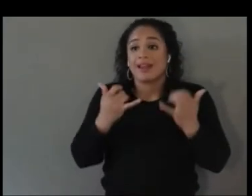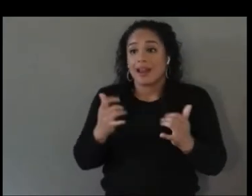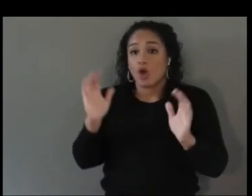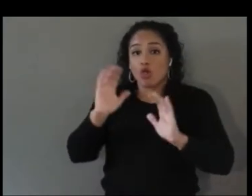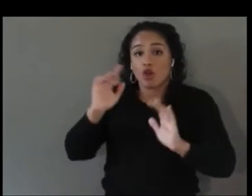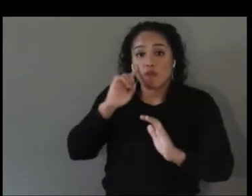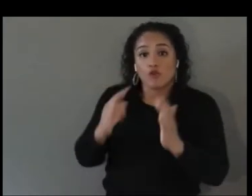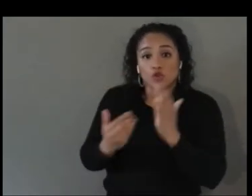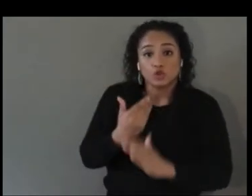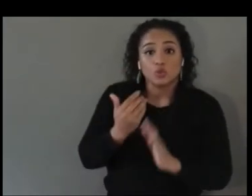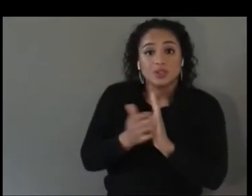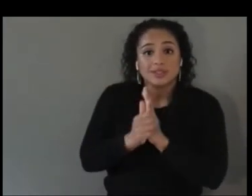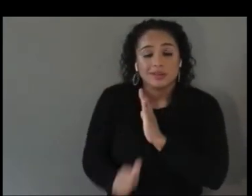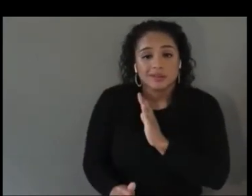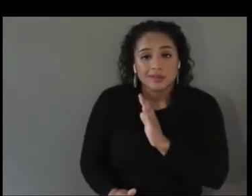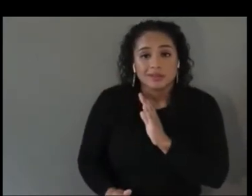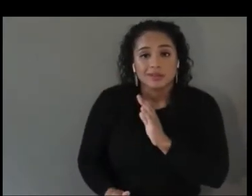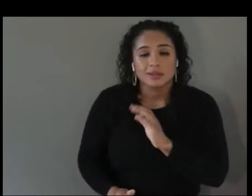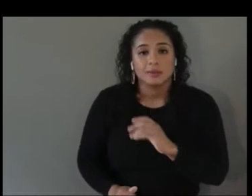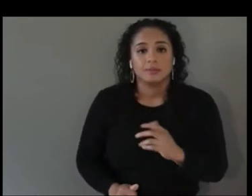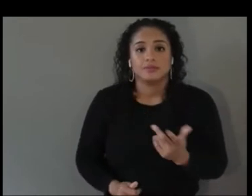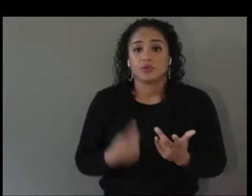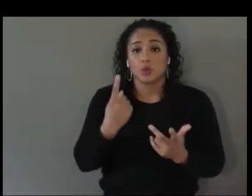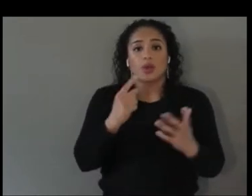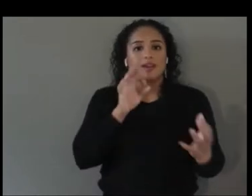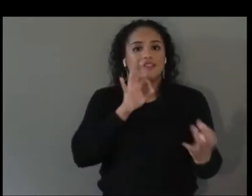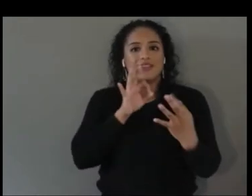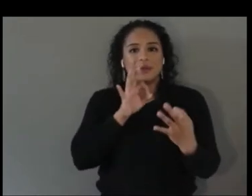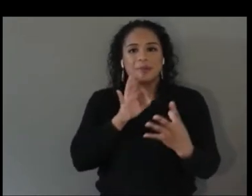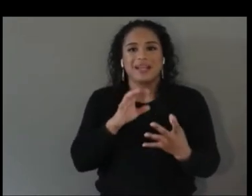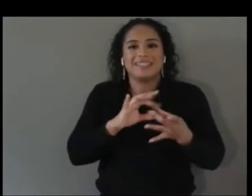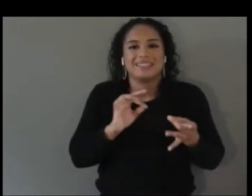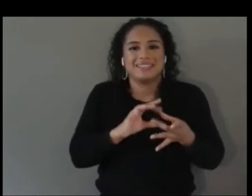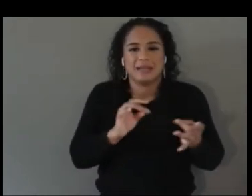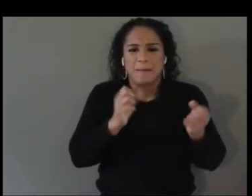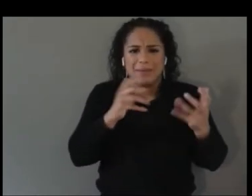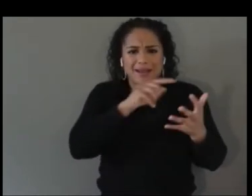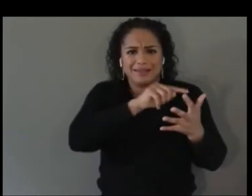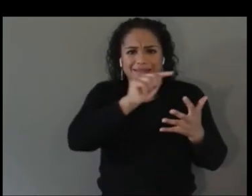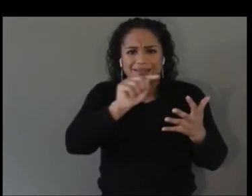I’ve never felt like I belonged in tech but there are people here like me and I feel like I belong